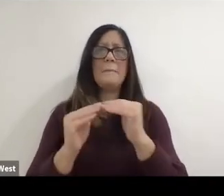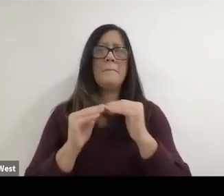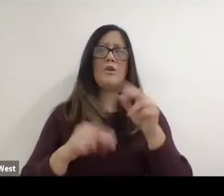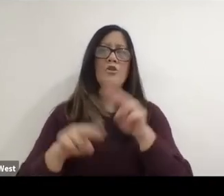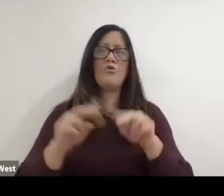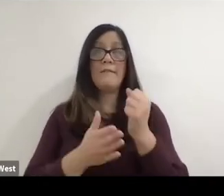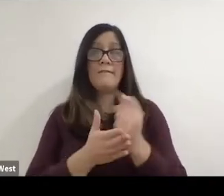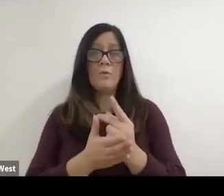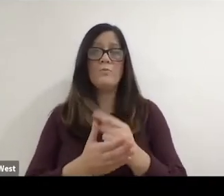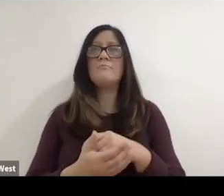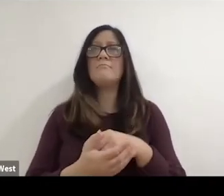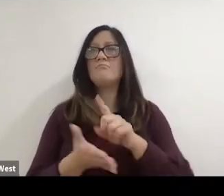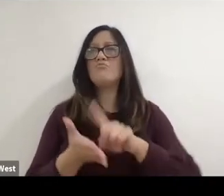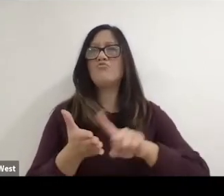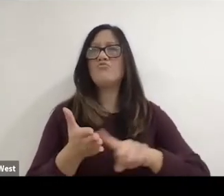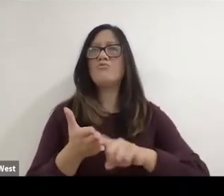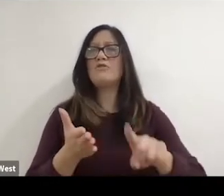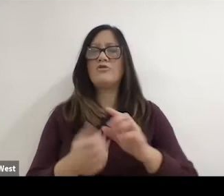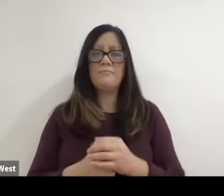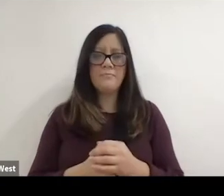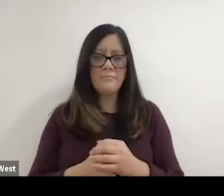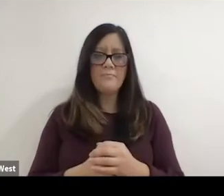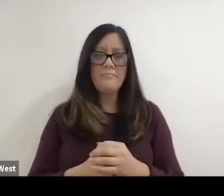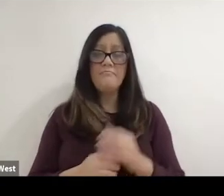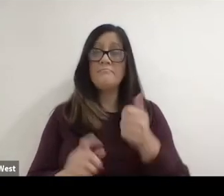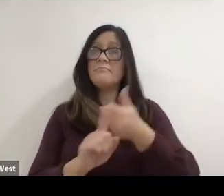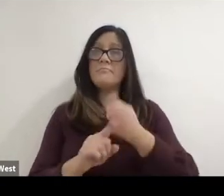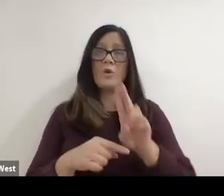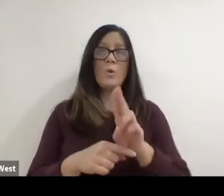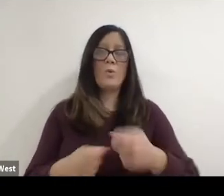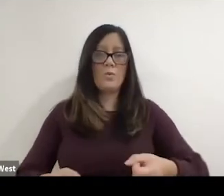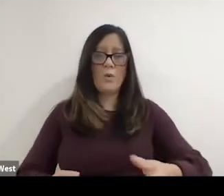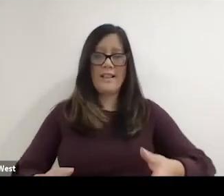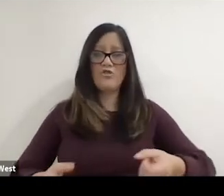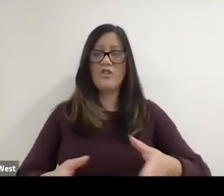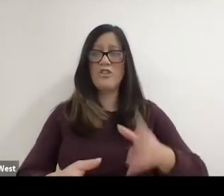documents and a number of other chapters. As a wheelchair user herself for over